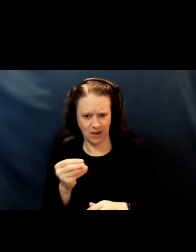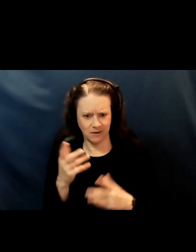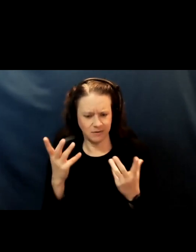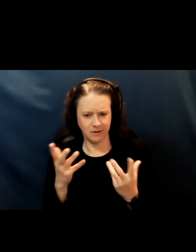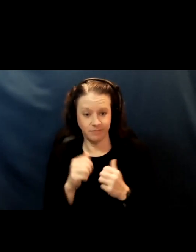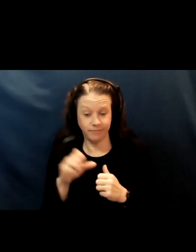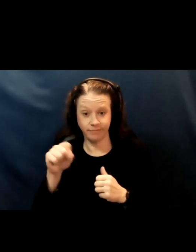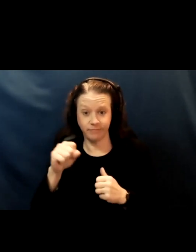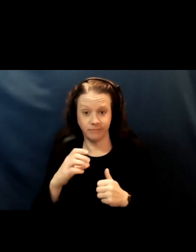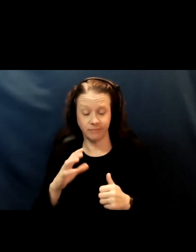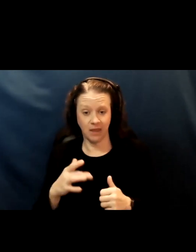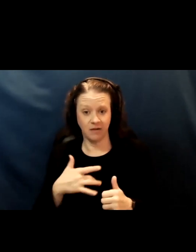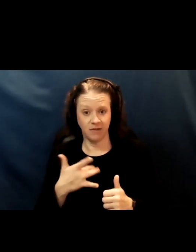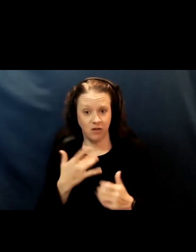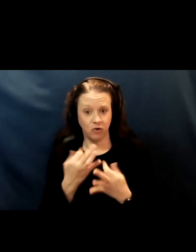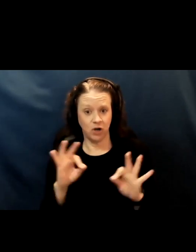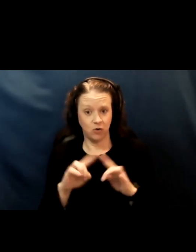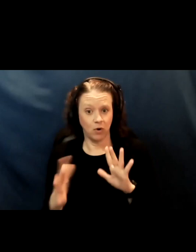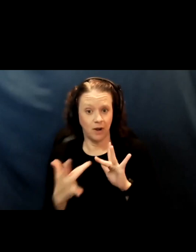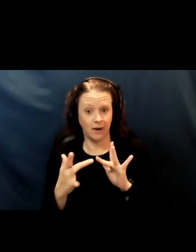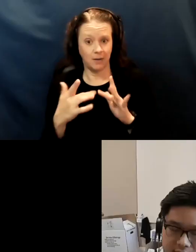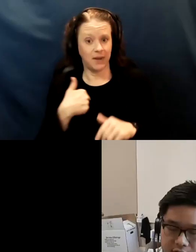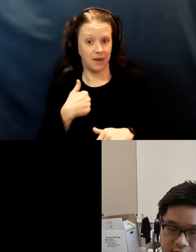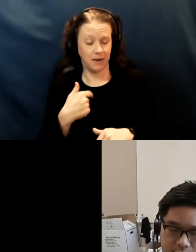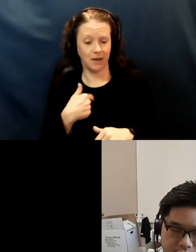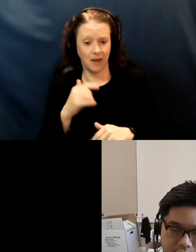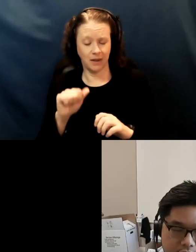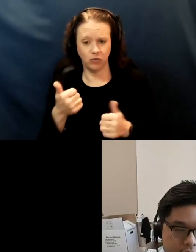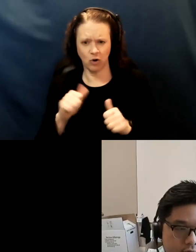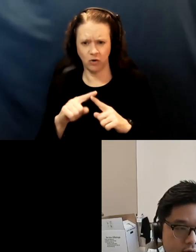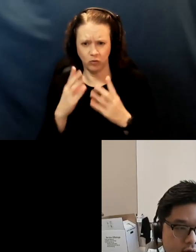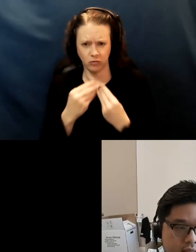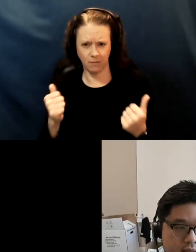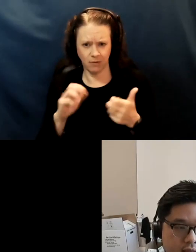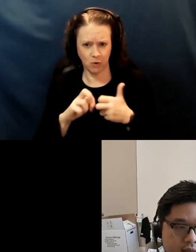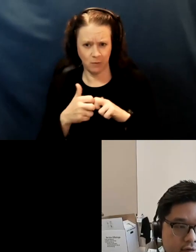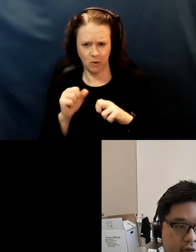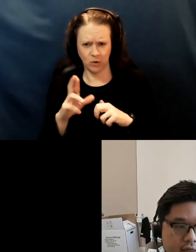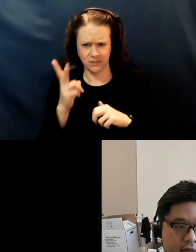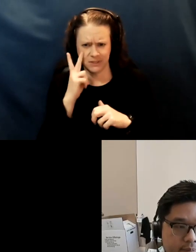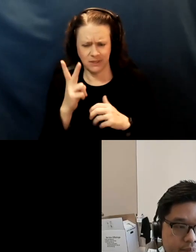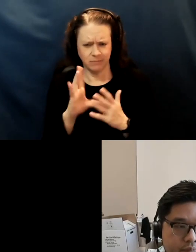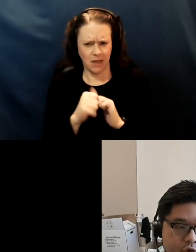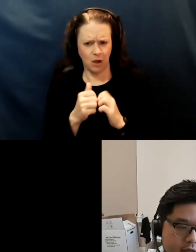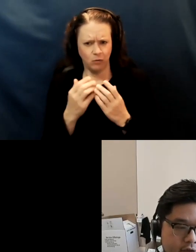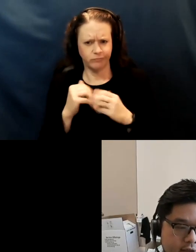So, yeah, feel free to reach out to me and I can try and troubleshoot, or see if we can try to address